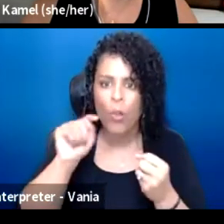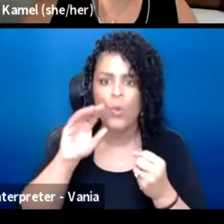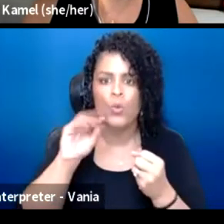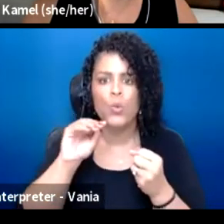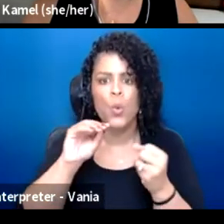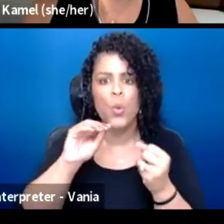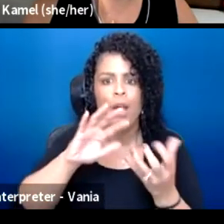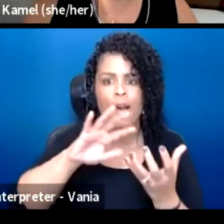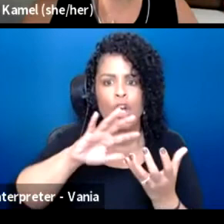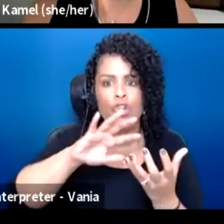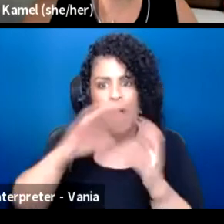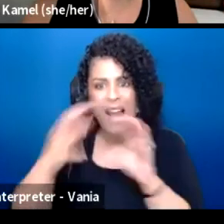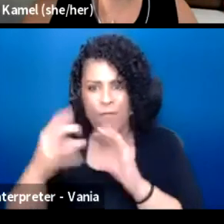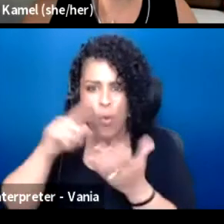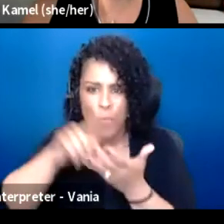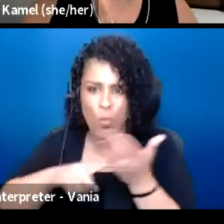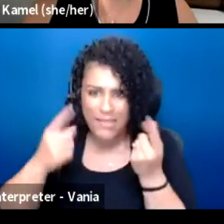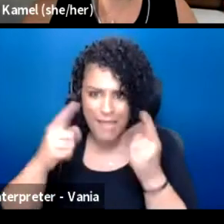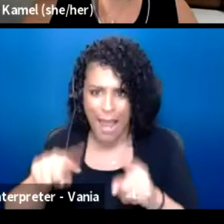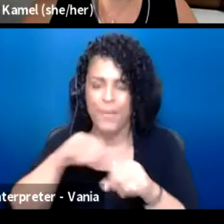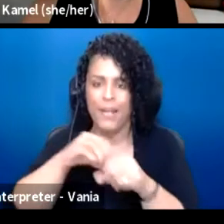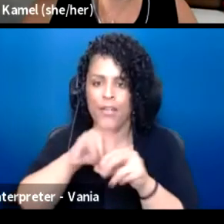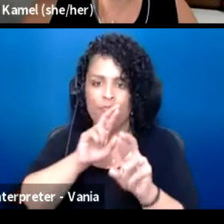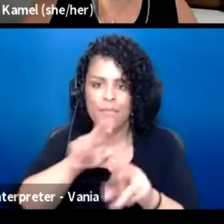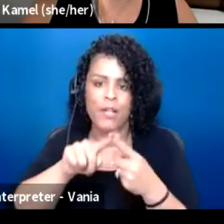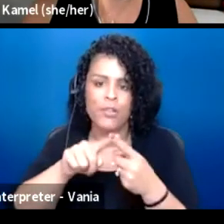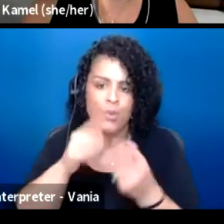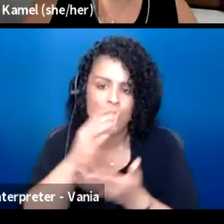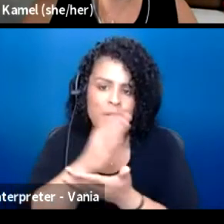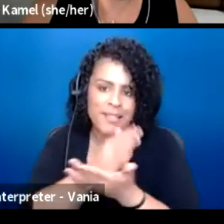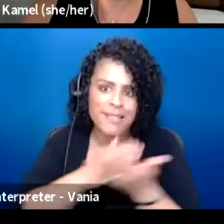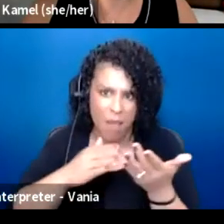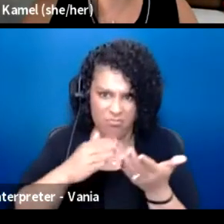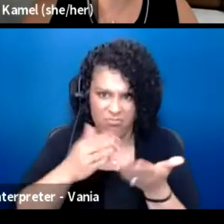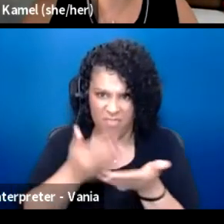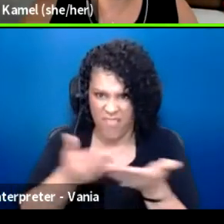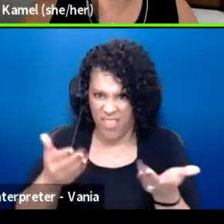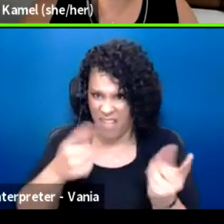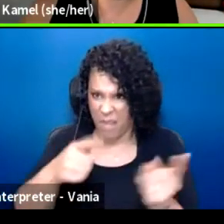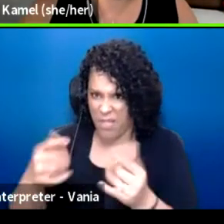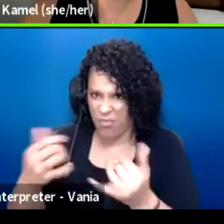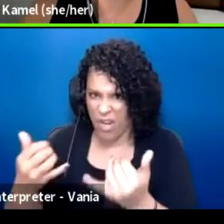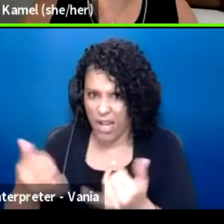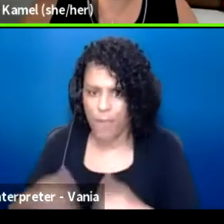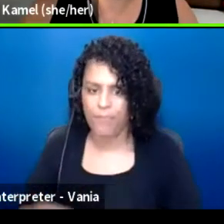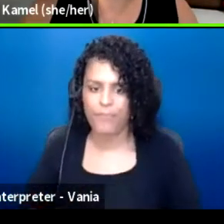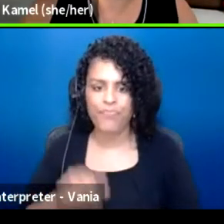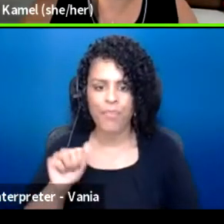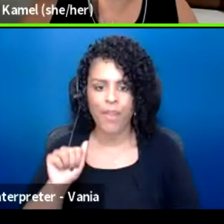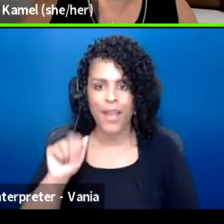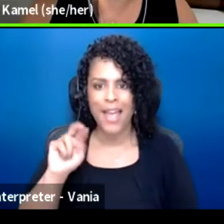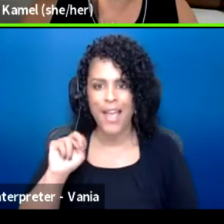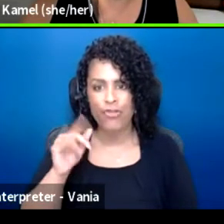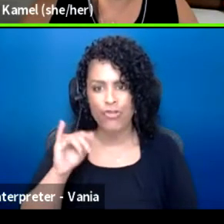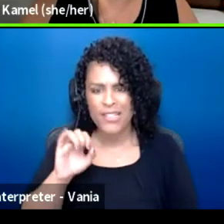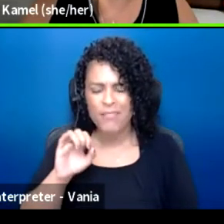what's going on in response to all the things that's happening. And in so many parts of the world,